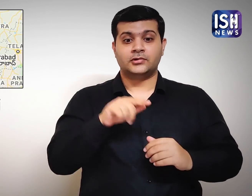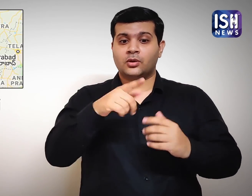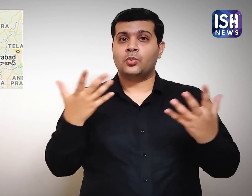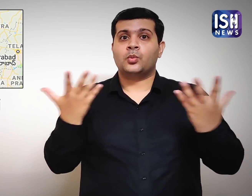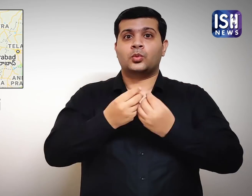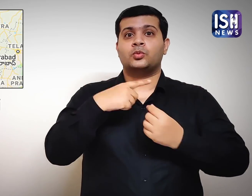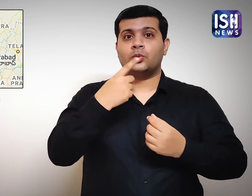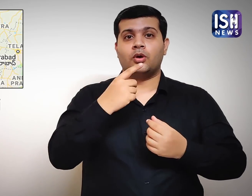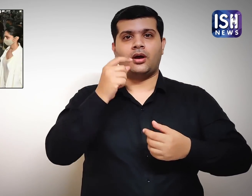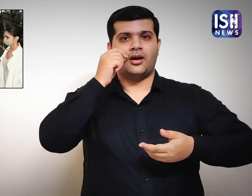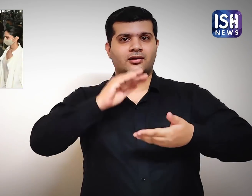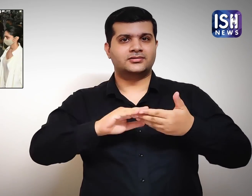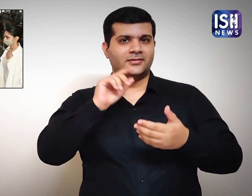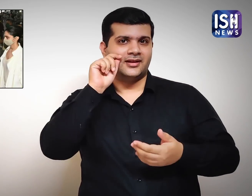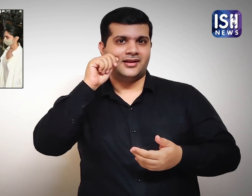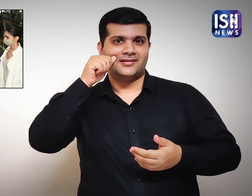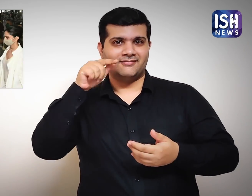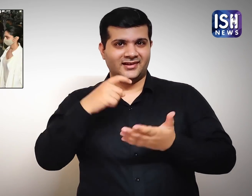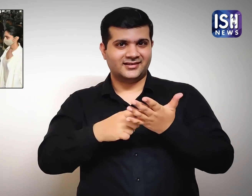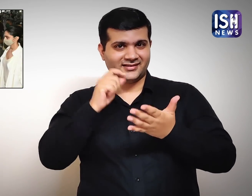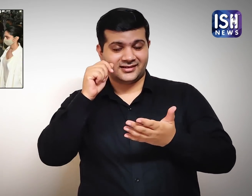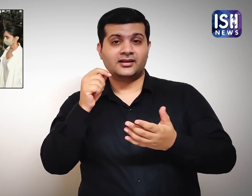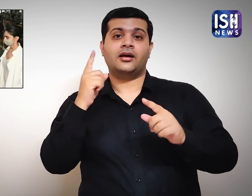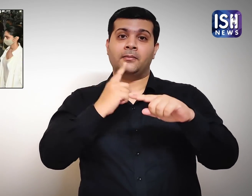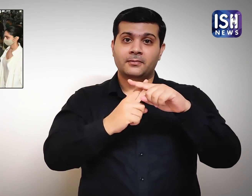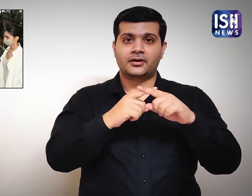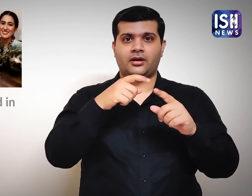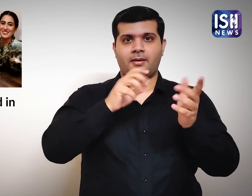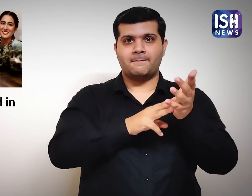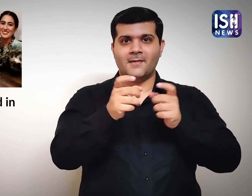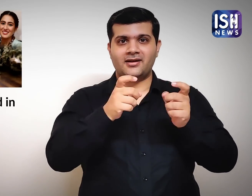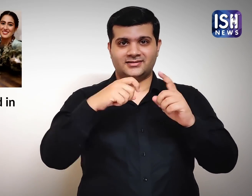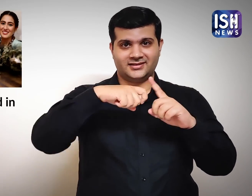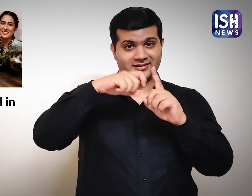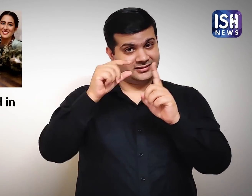She was accompanied by her husband Ranveer Singh, manager Karishma Prakash